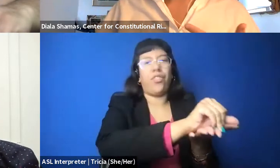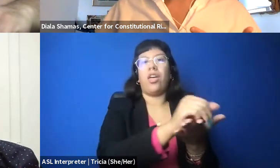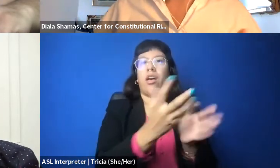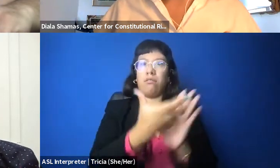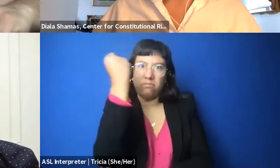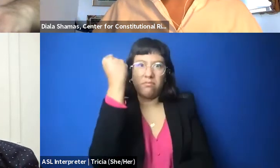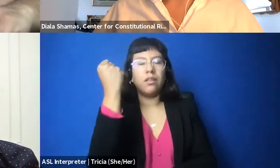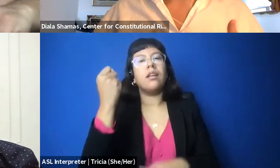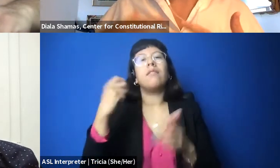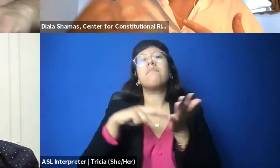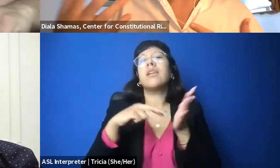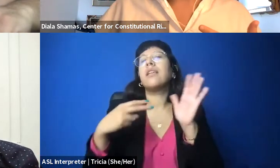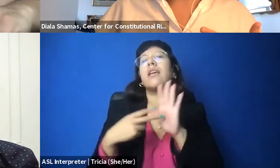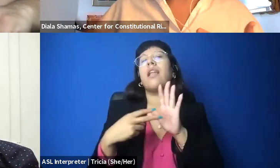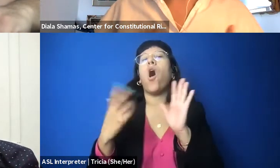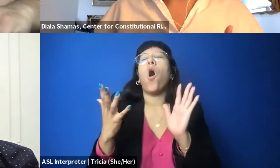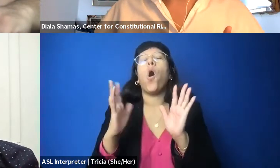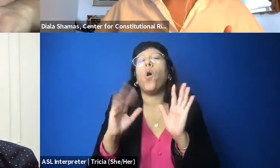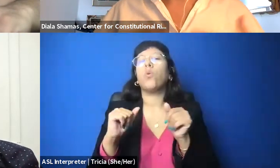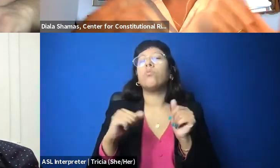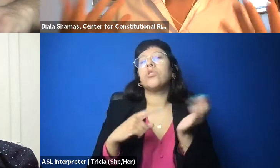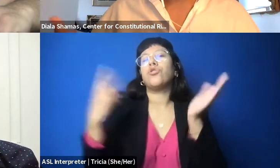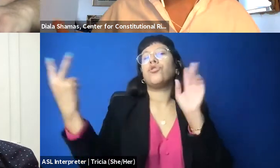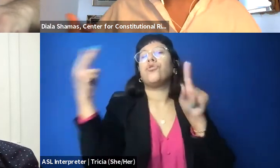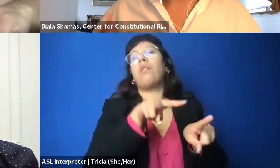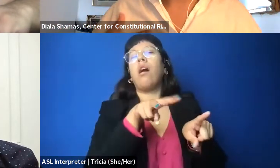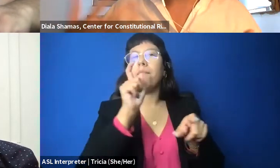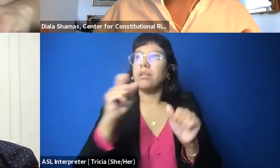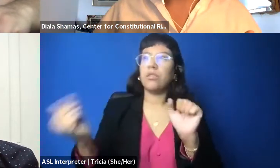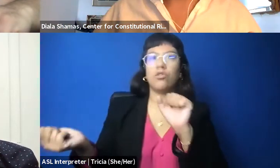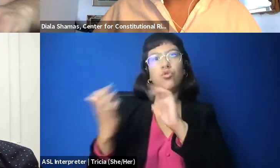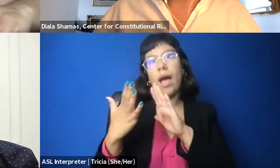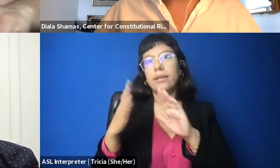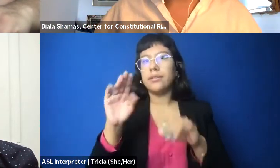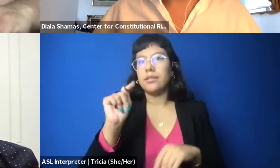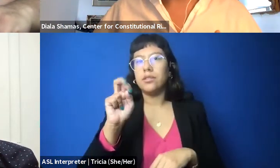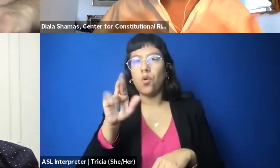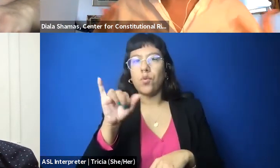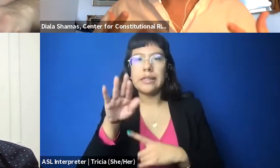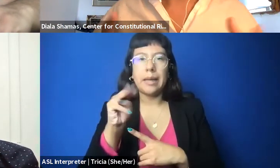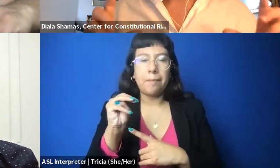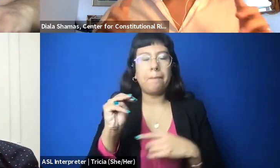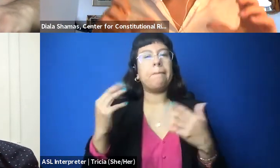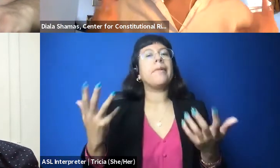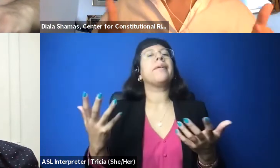and putting them in a posture where they have to sort of address these various terrorism allegations, and that is the crux of what we're seeing